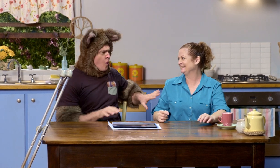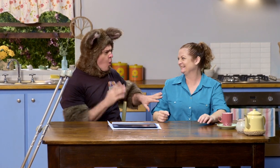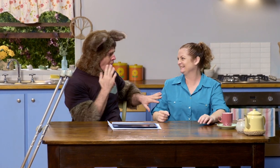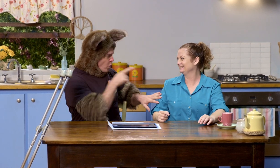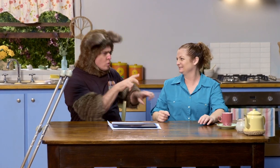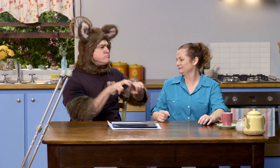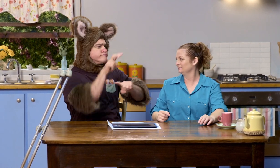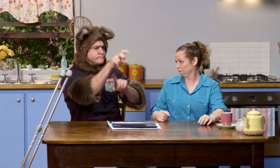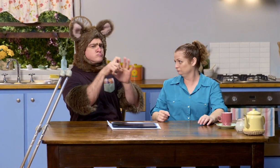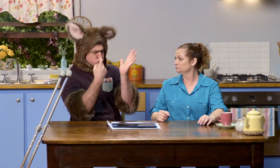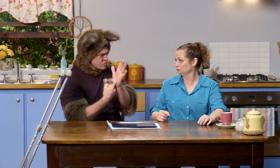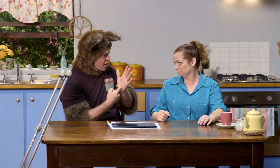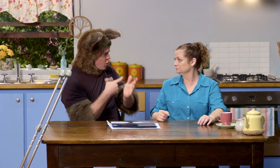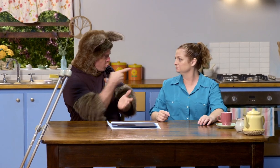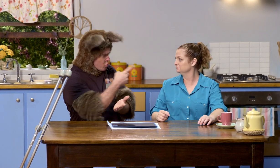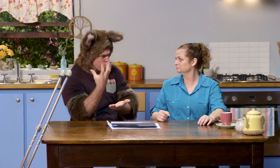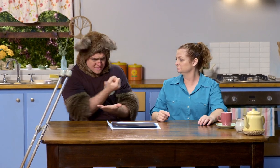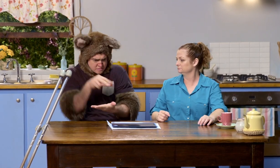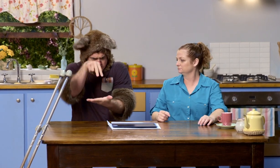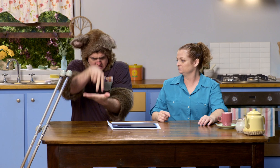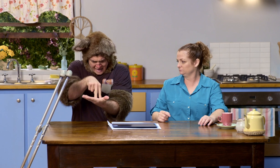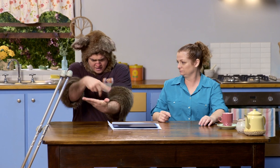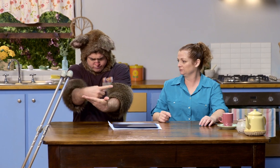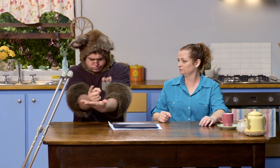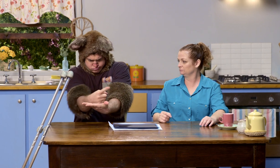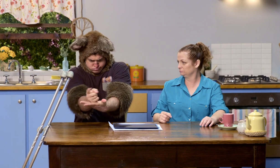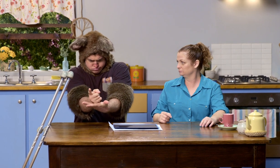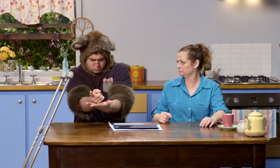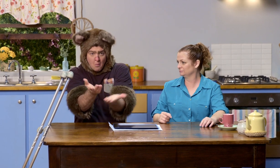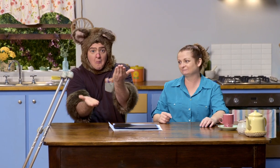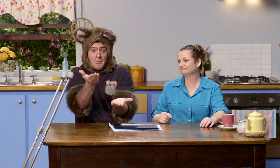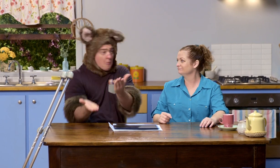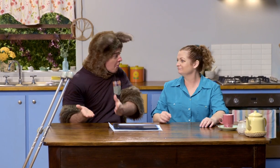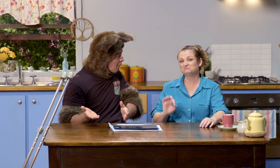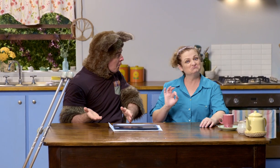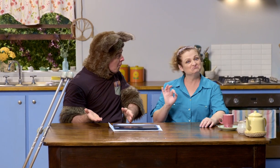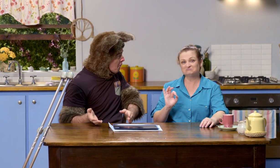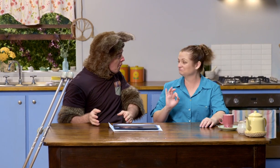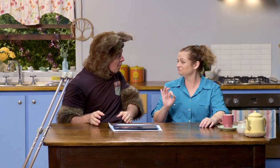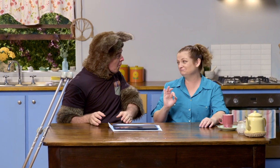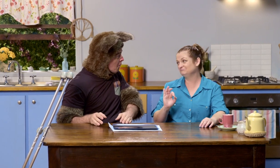Sally, when you went to the doctor, did they make you stand on the scales? No.